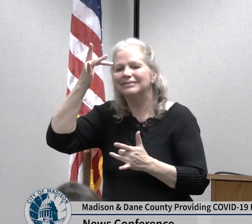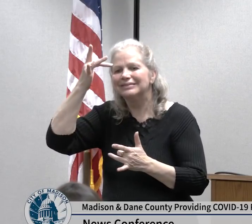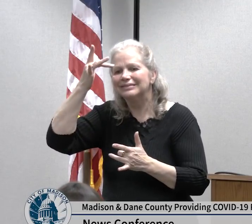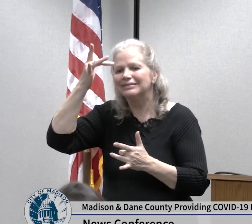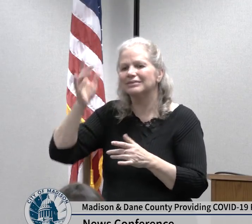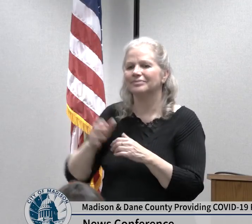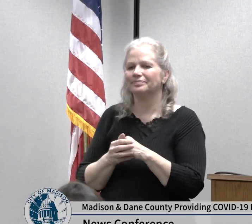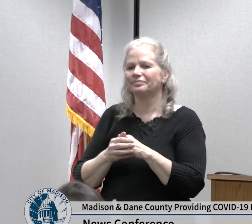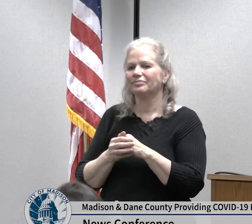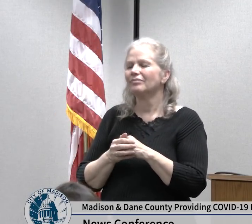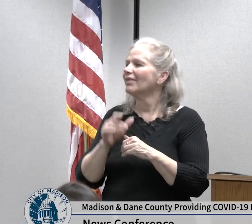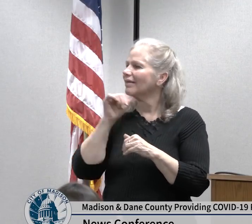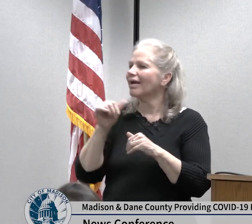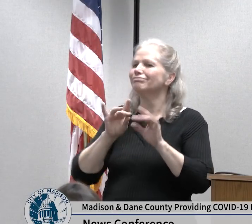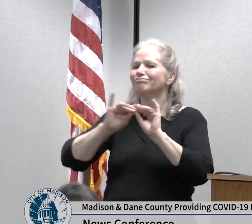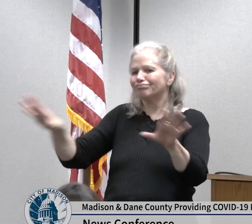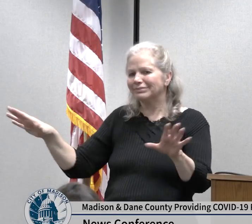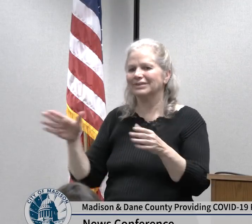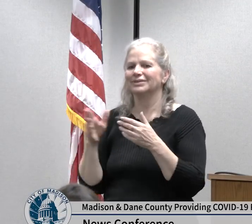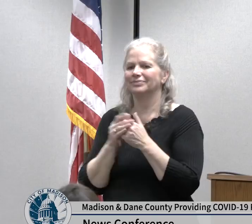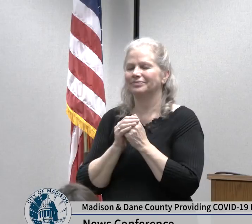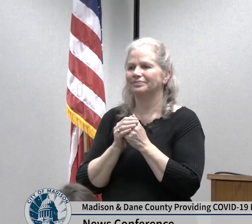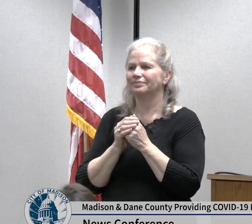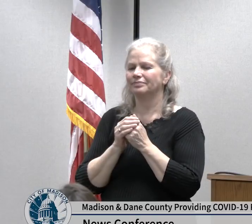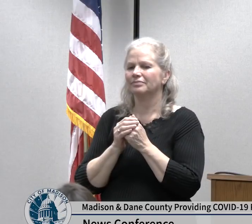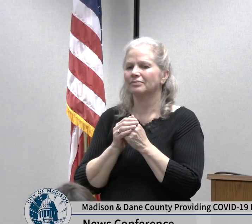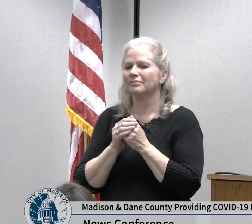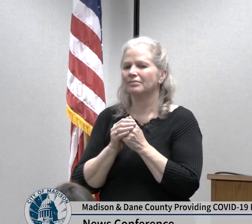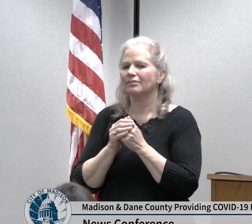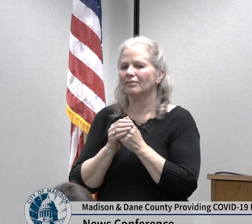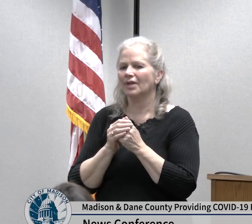on the Wisconsin Department of Health Services website and on the CDC